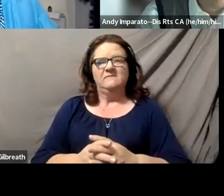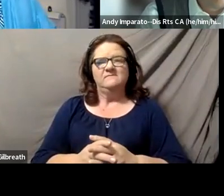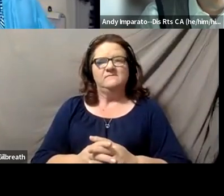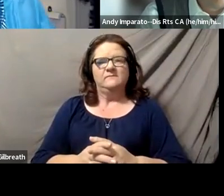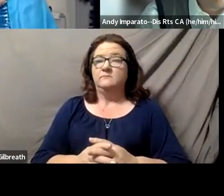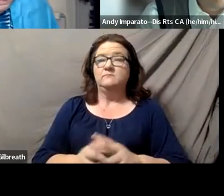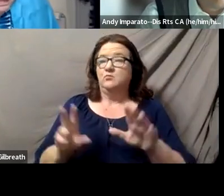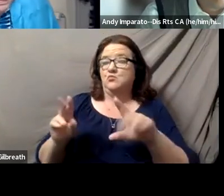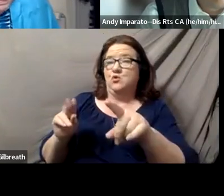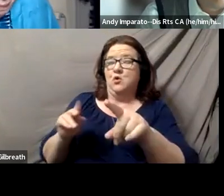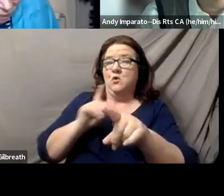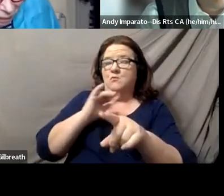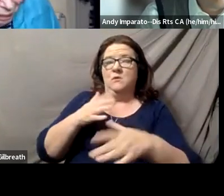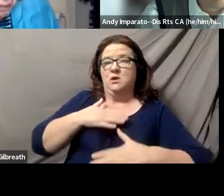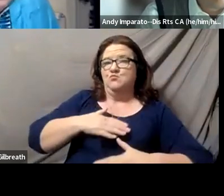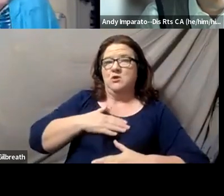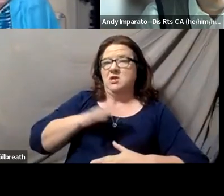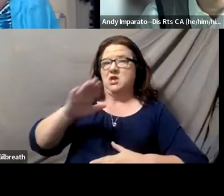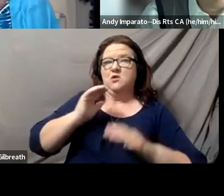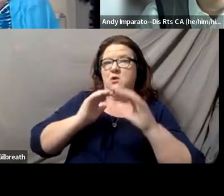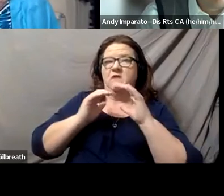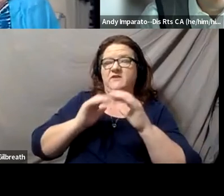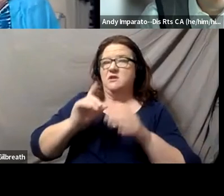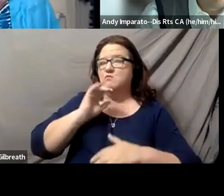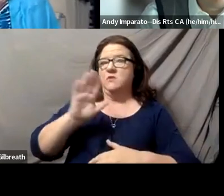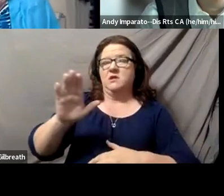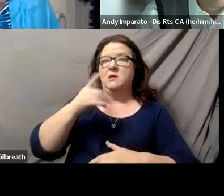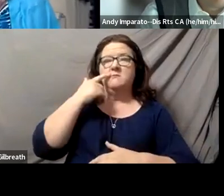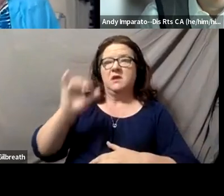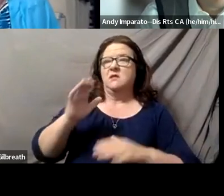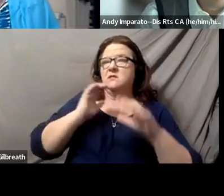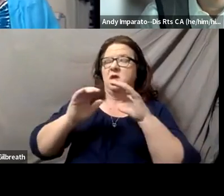No, I really appreciate where this is going, because the conversation has brought up everything from a